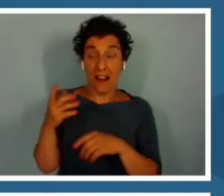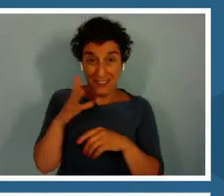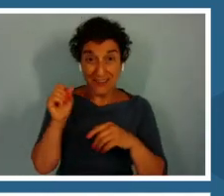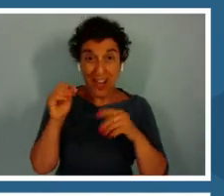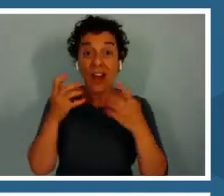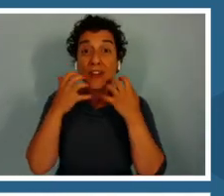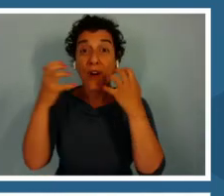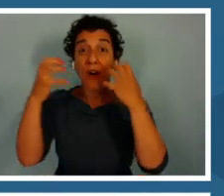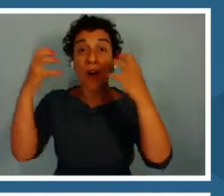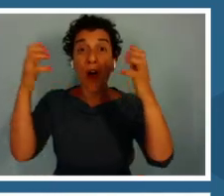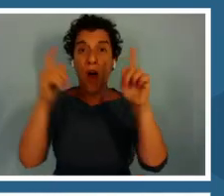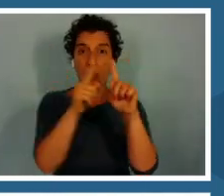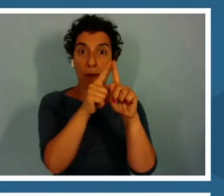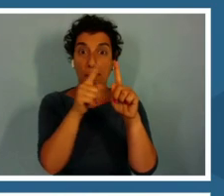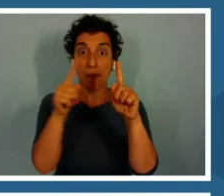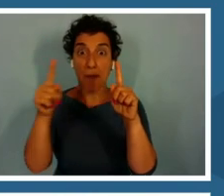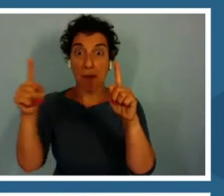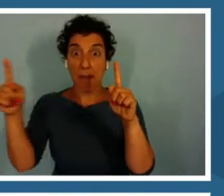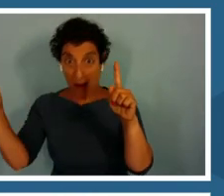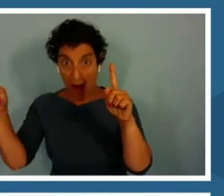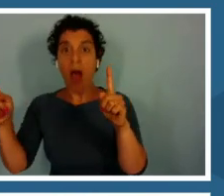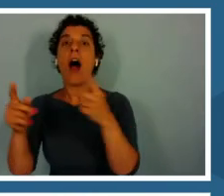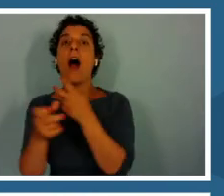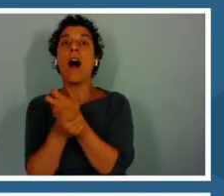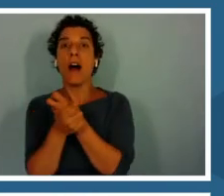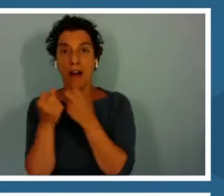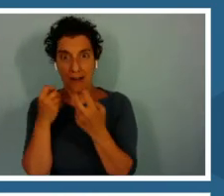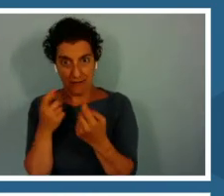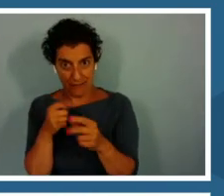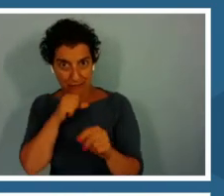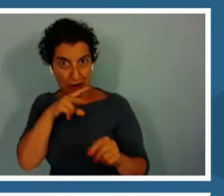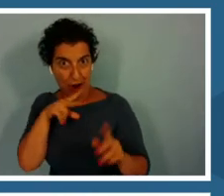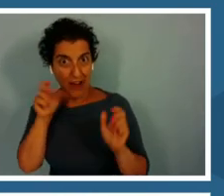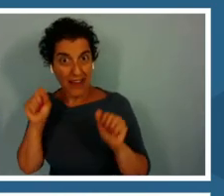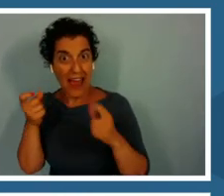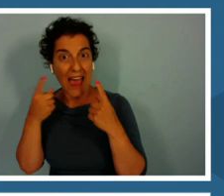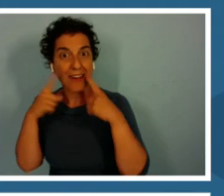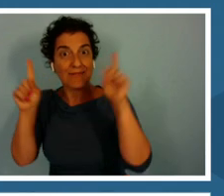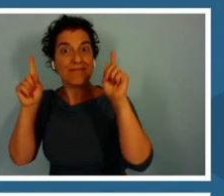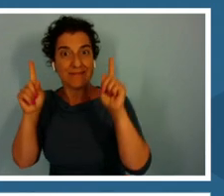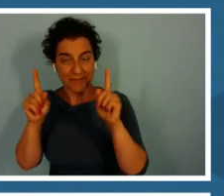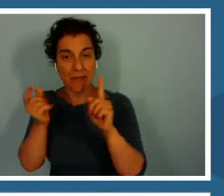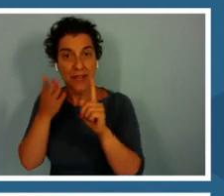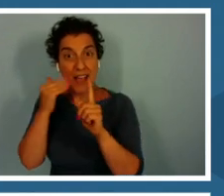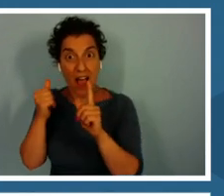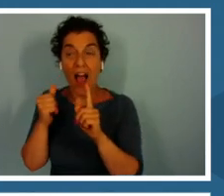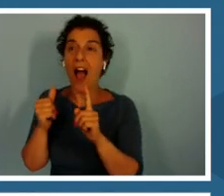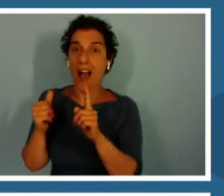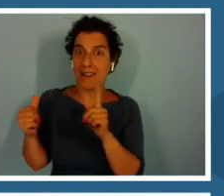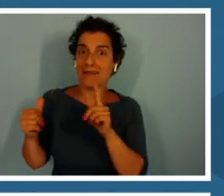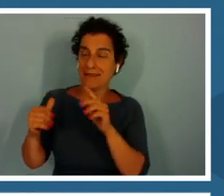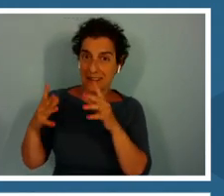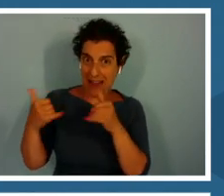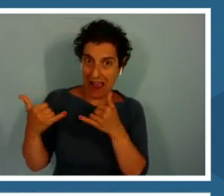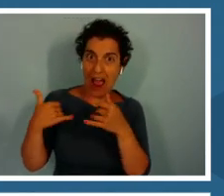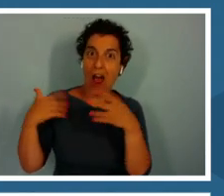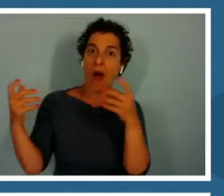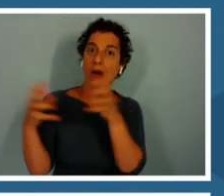frog to win. It has attracted a mate. They will win.